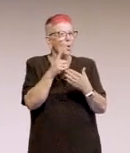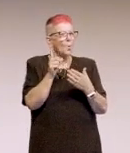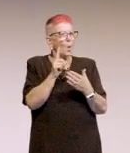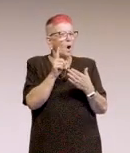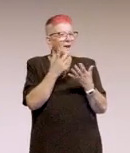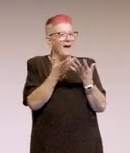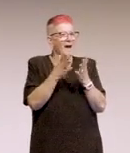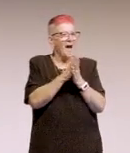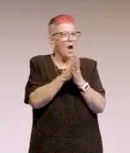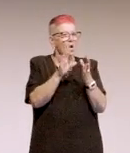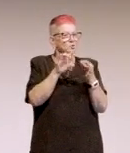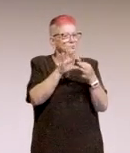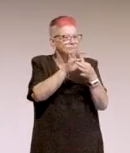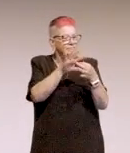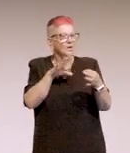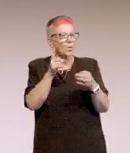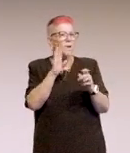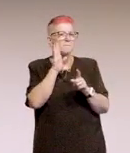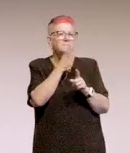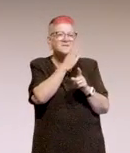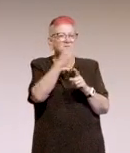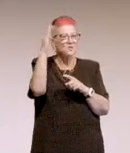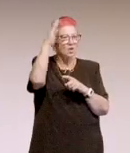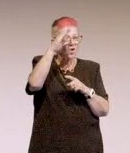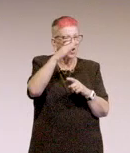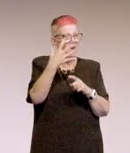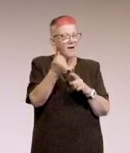So I'd create meeting notes so that people can go and refer to them,